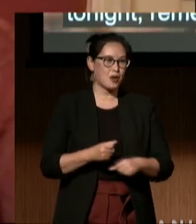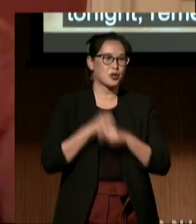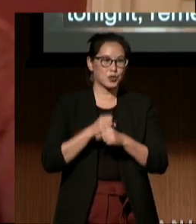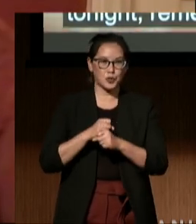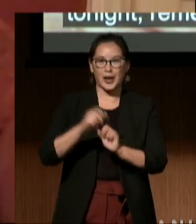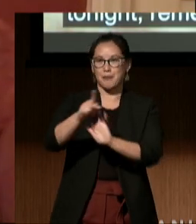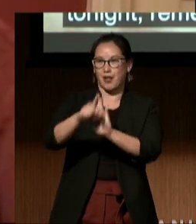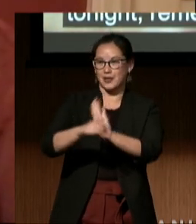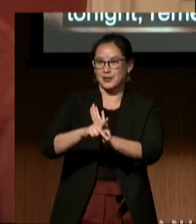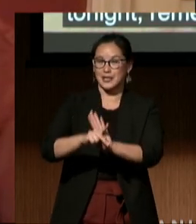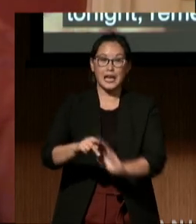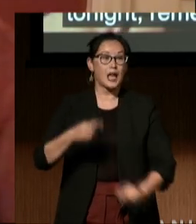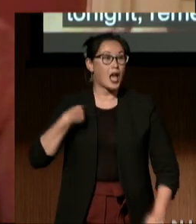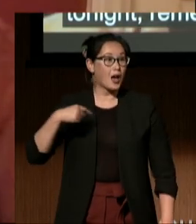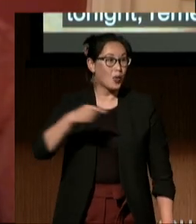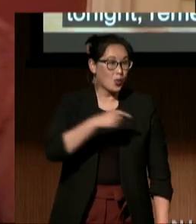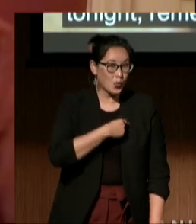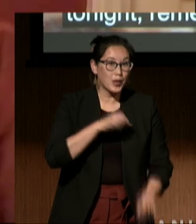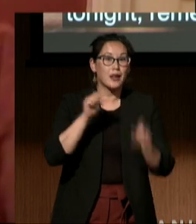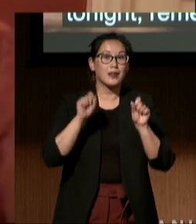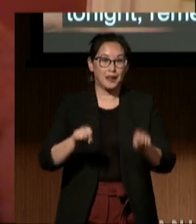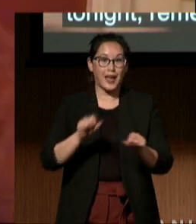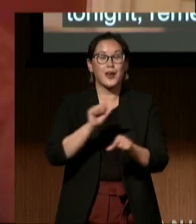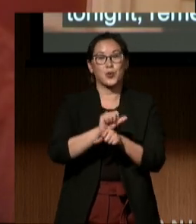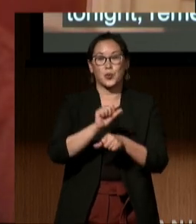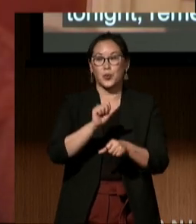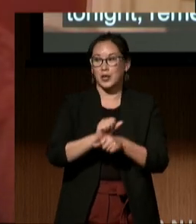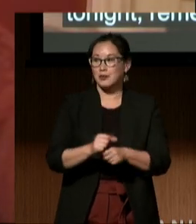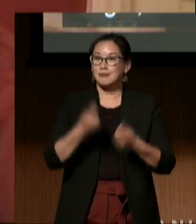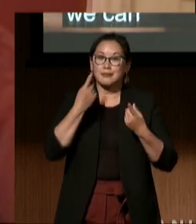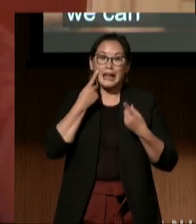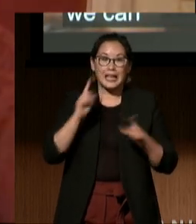and we can work to ensure that policy represents